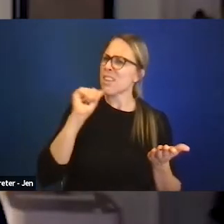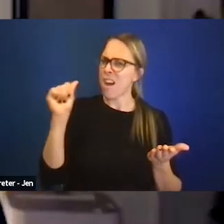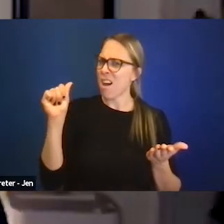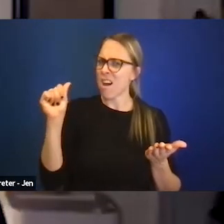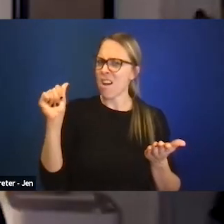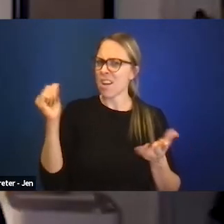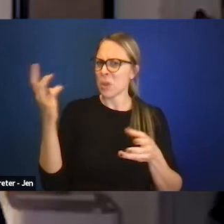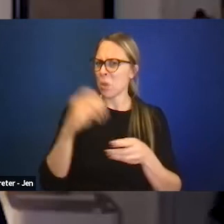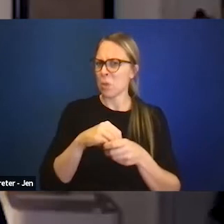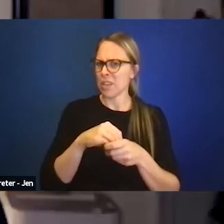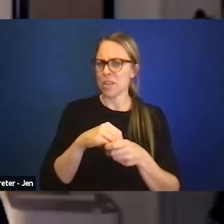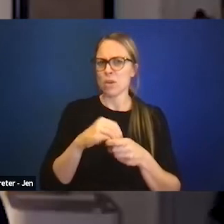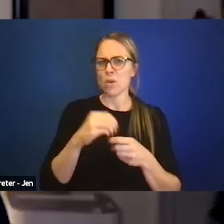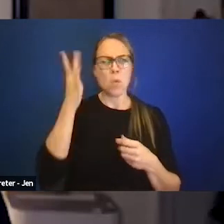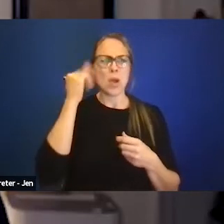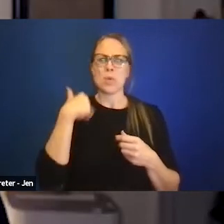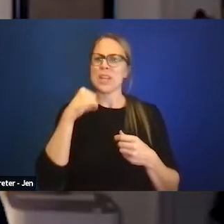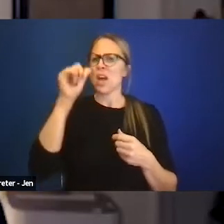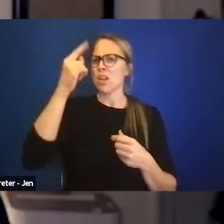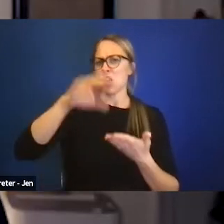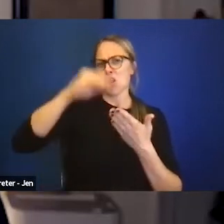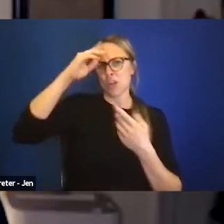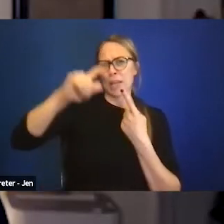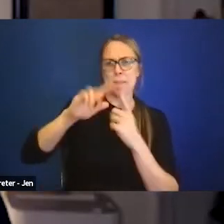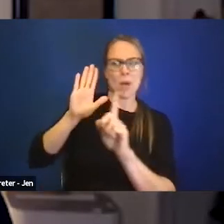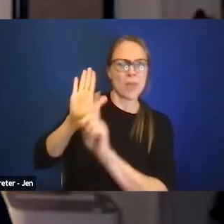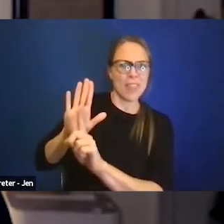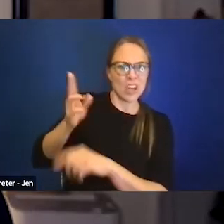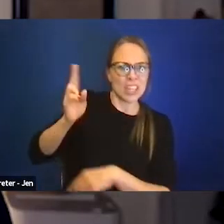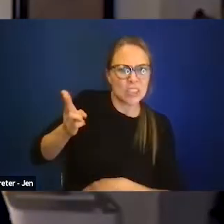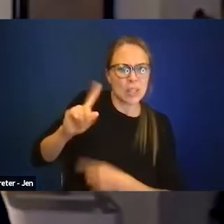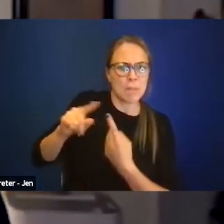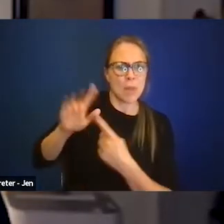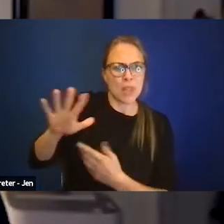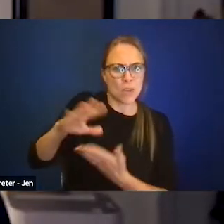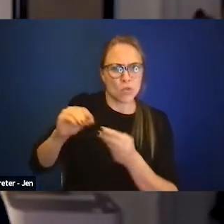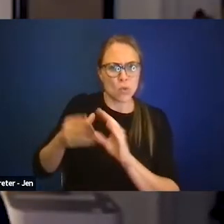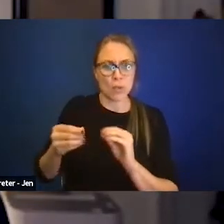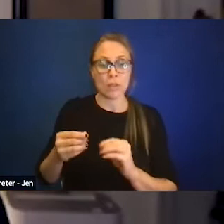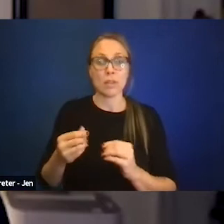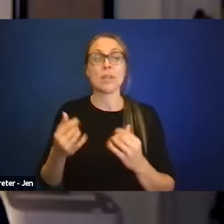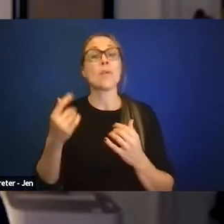Why are we not learning this story? And I think more students with invisible disabilities